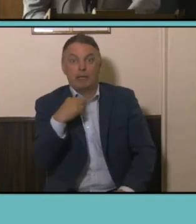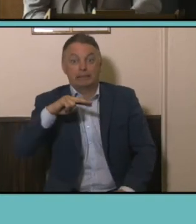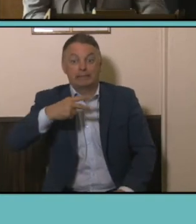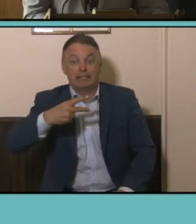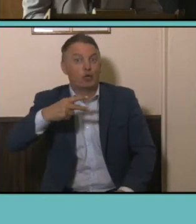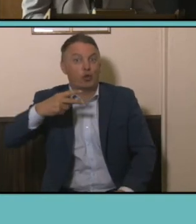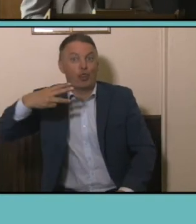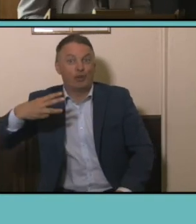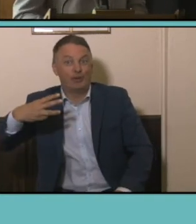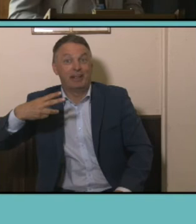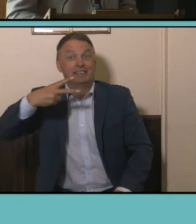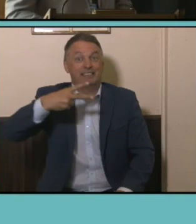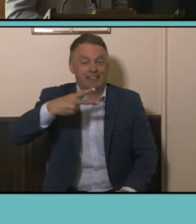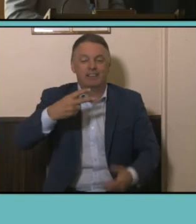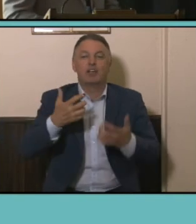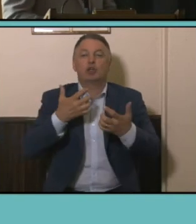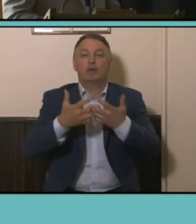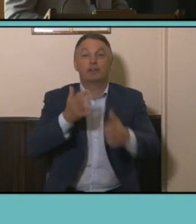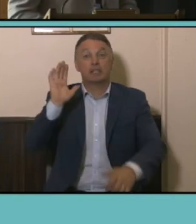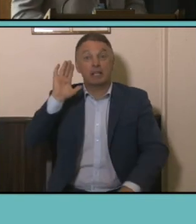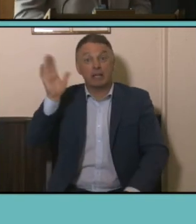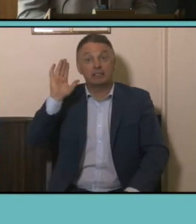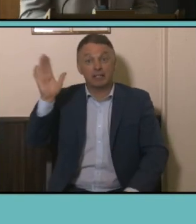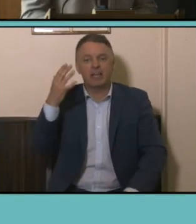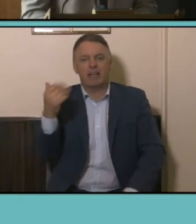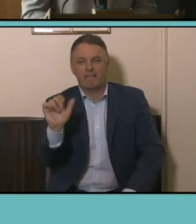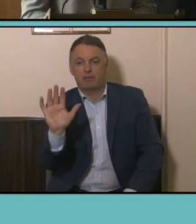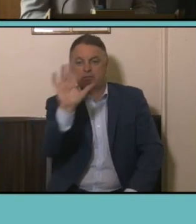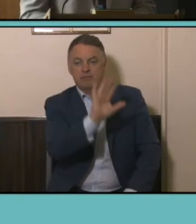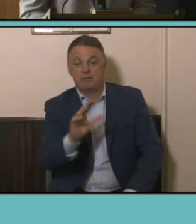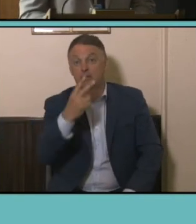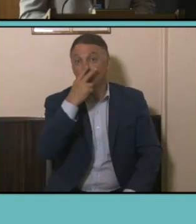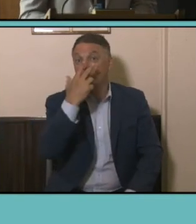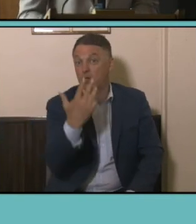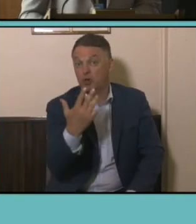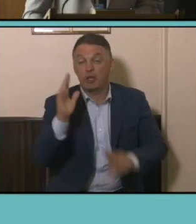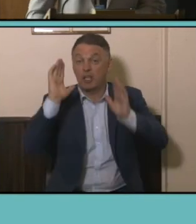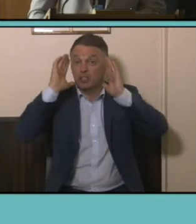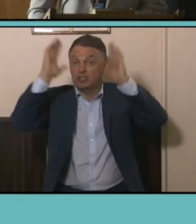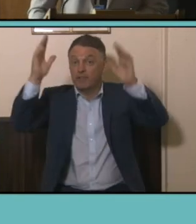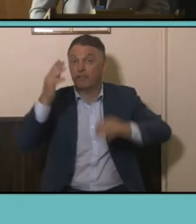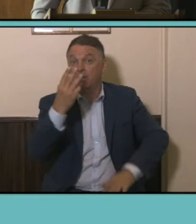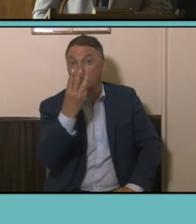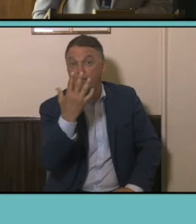So university lecturers have an older median age at 29, chefs 35, GP's